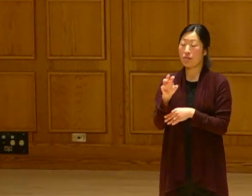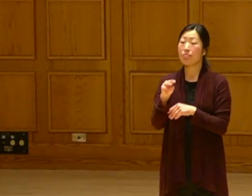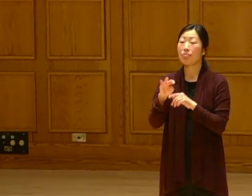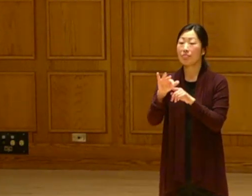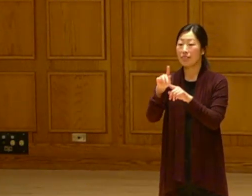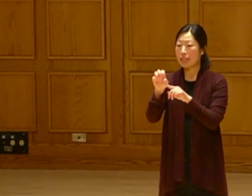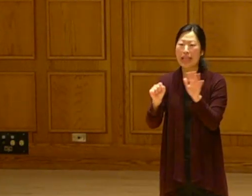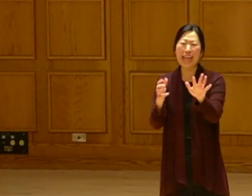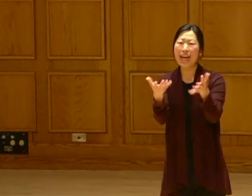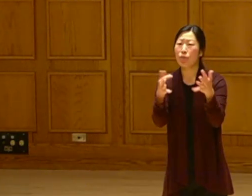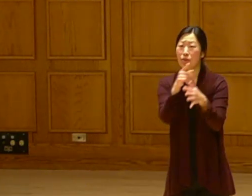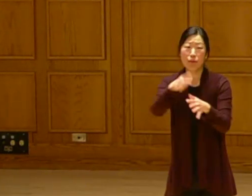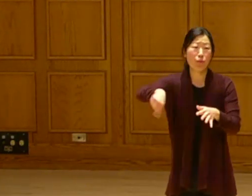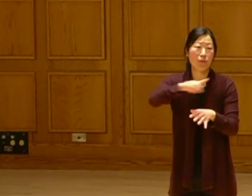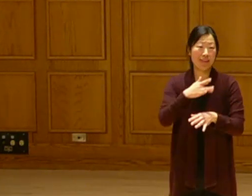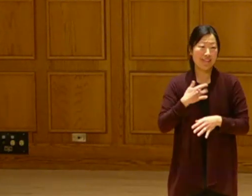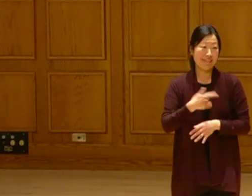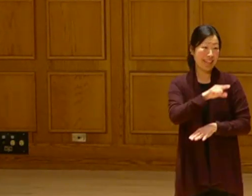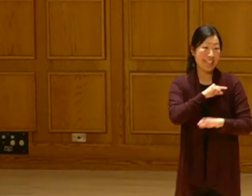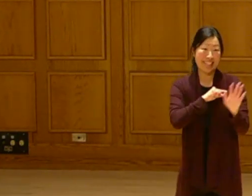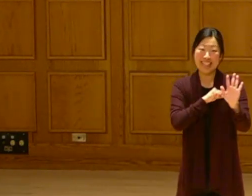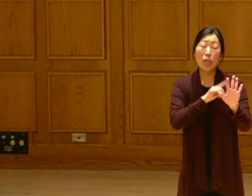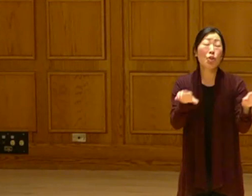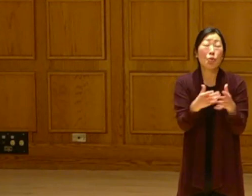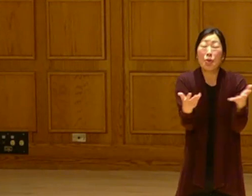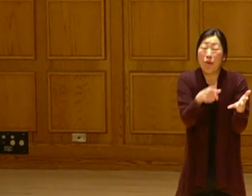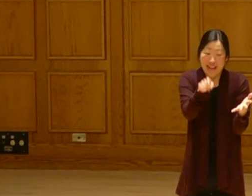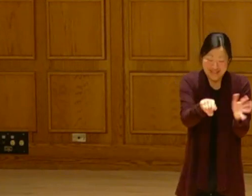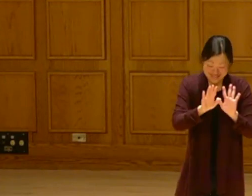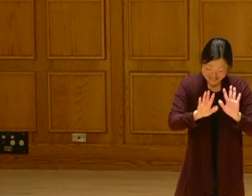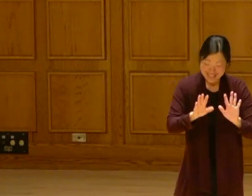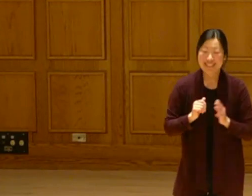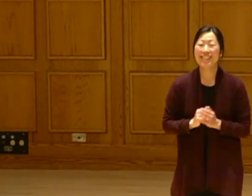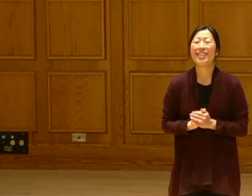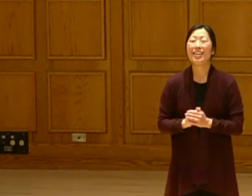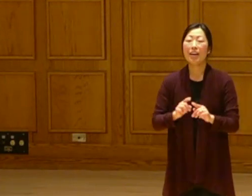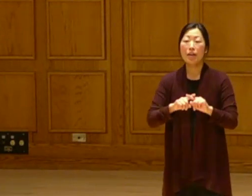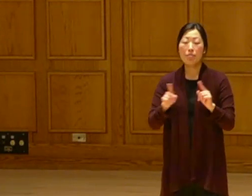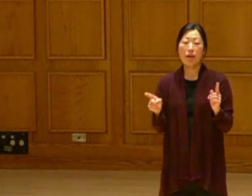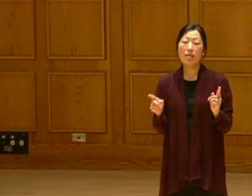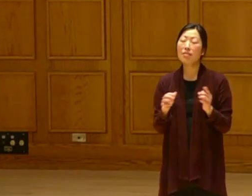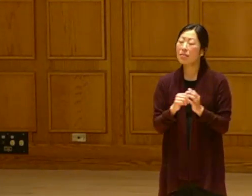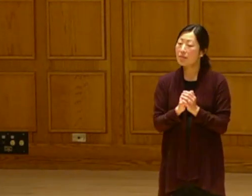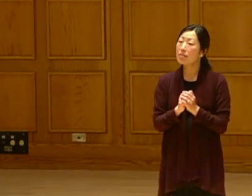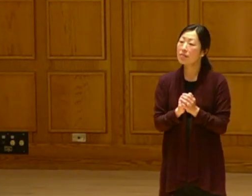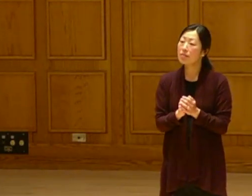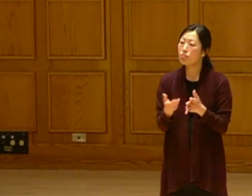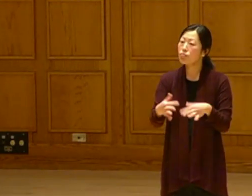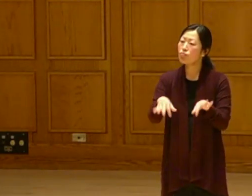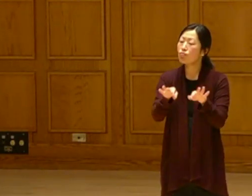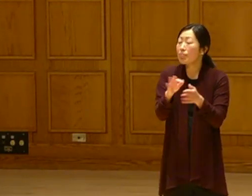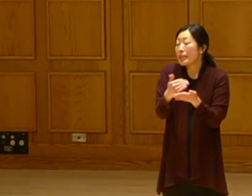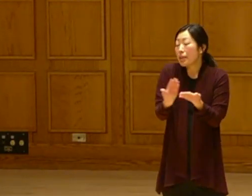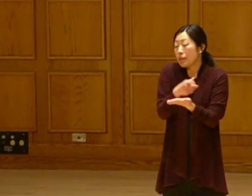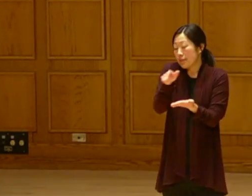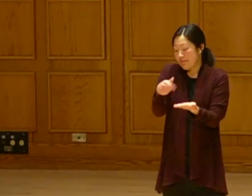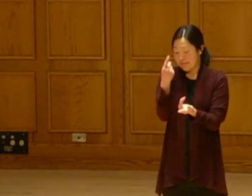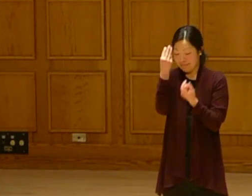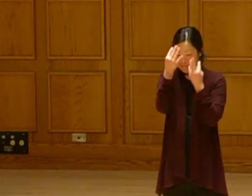1900 miles. That's incredible. For the cereal eaters, I'm not trying to make you feel guilty. Do what you do.